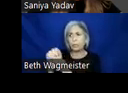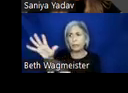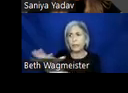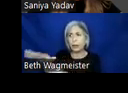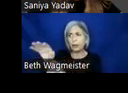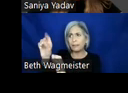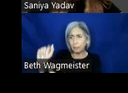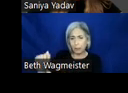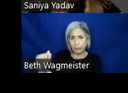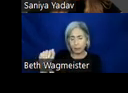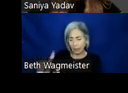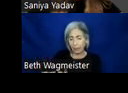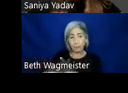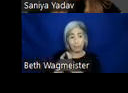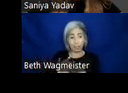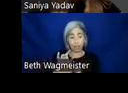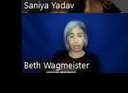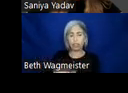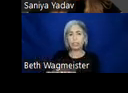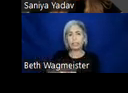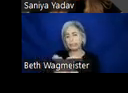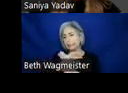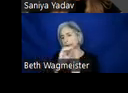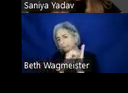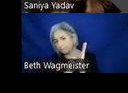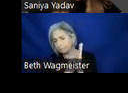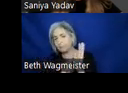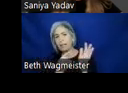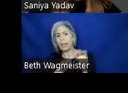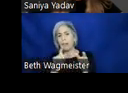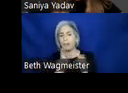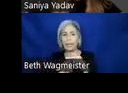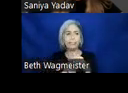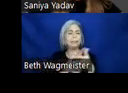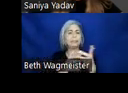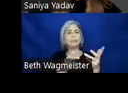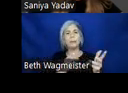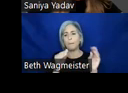They begin as early provisional sketches and often evolve through iterations as more information is